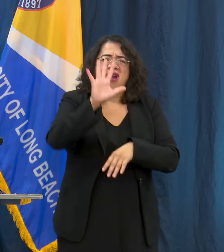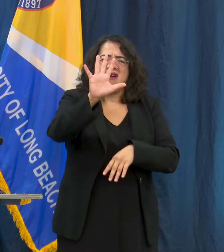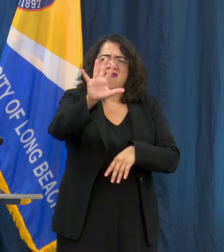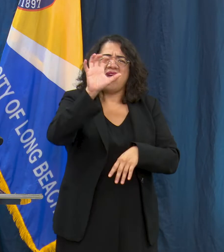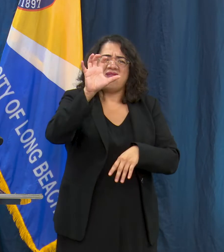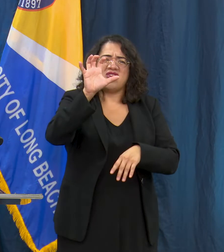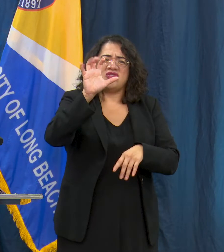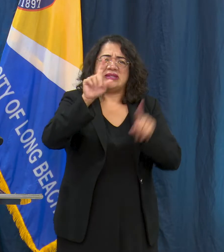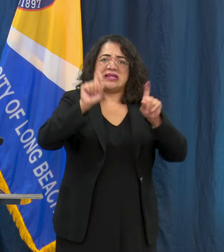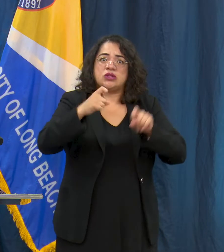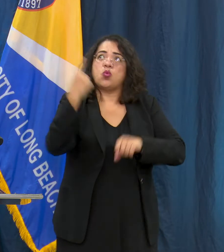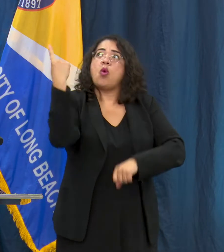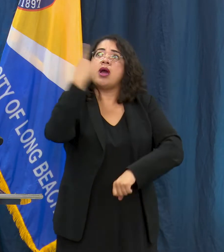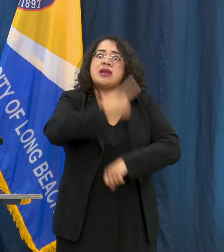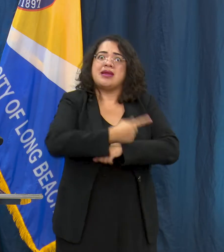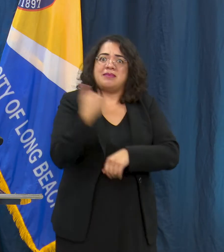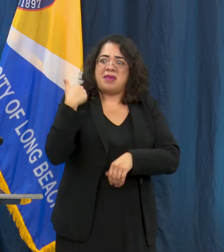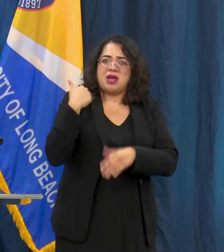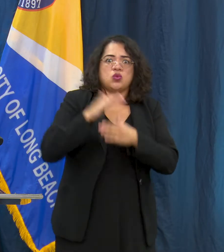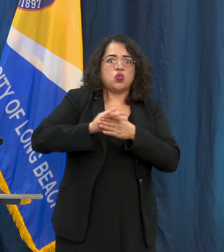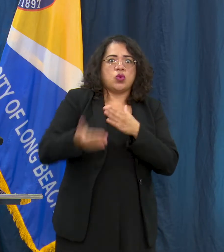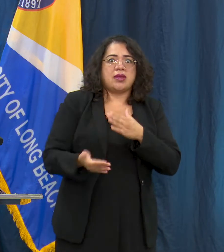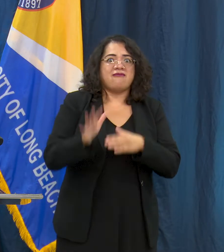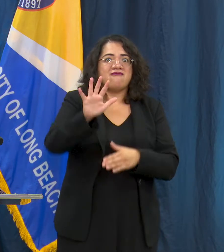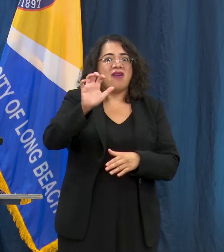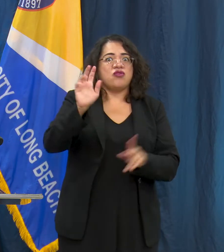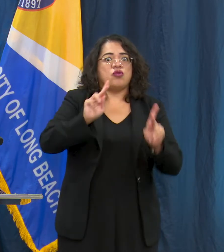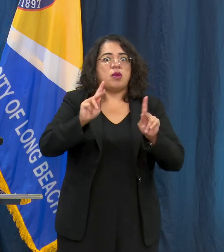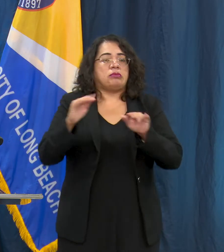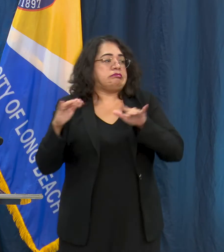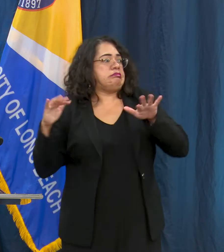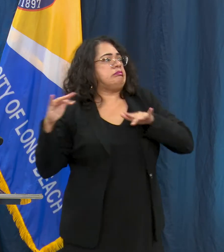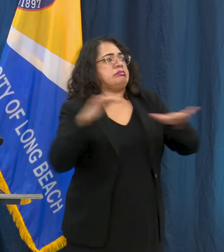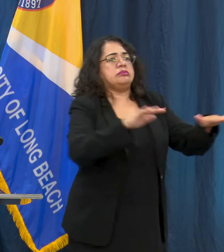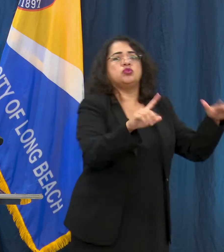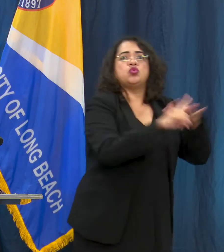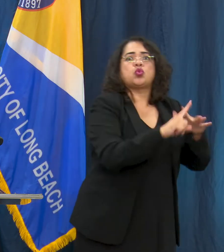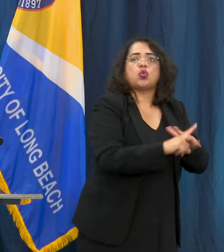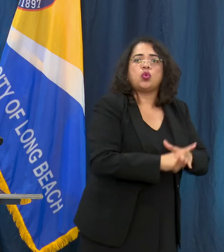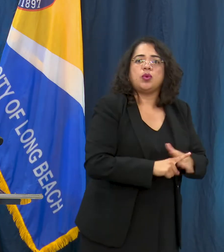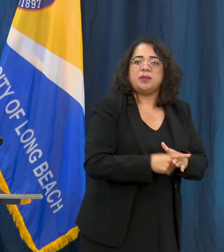sites over the weekend so we really do want to make sure that you are making